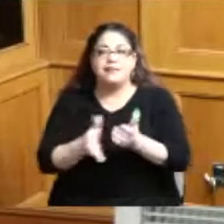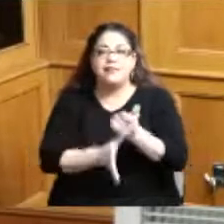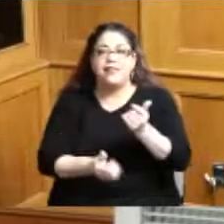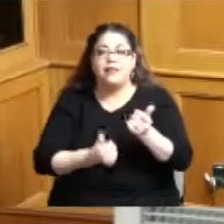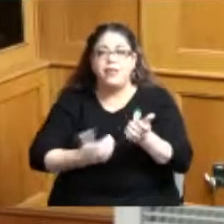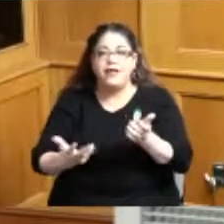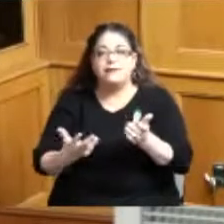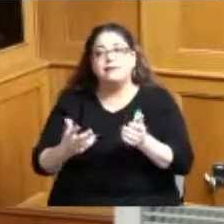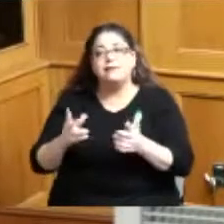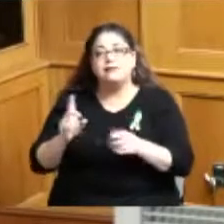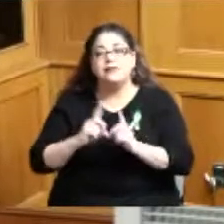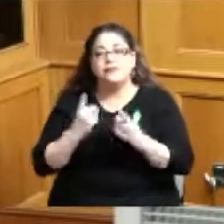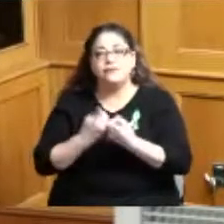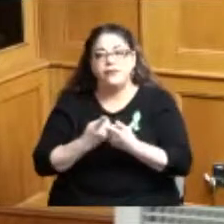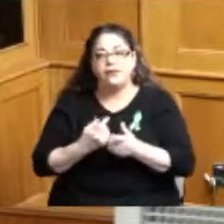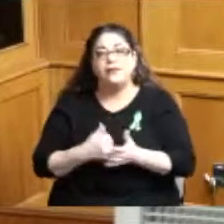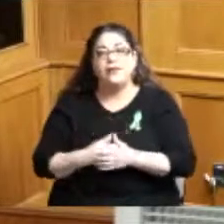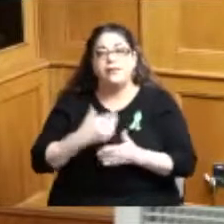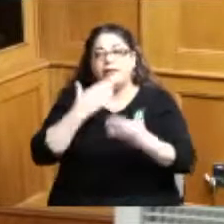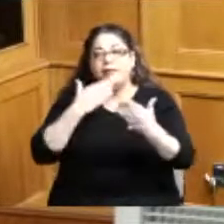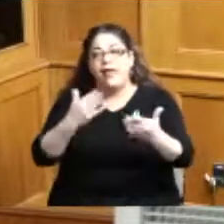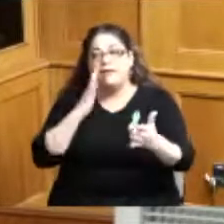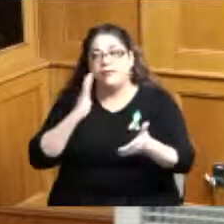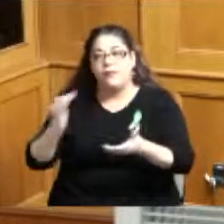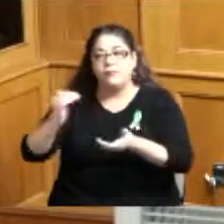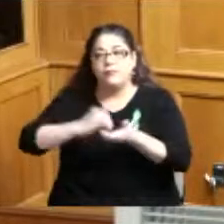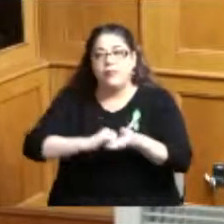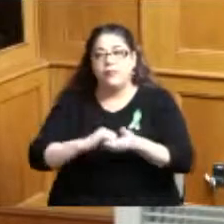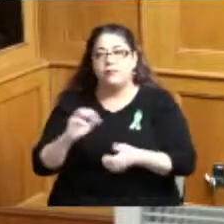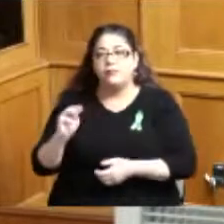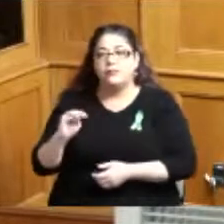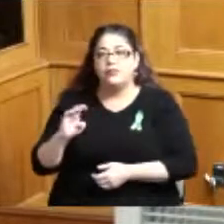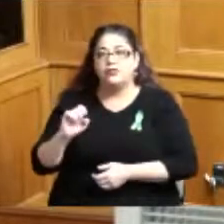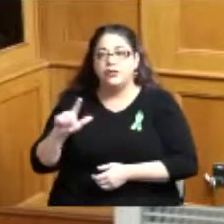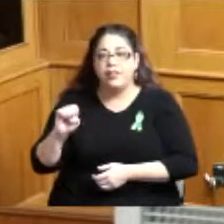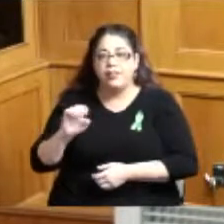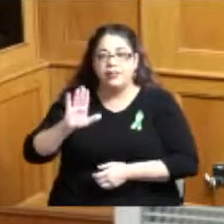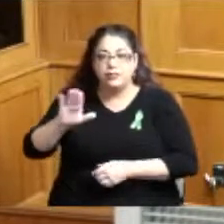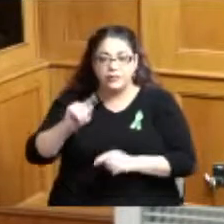appreciative we are for that partnership Michelle and her team have become trusted advisors and